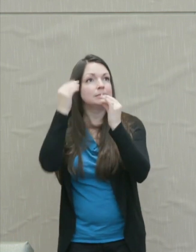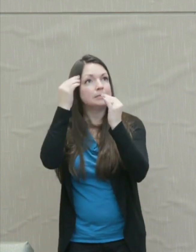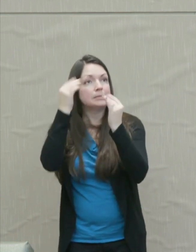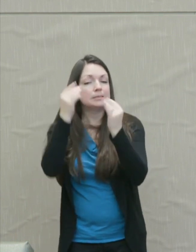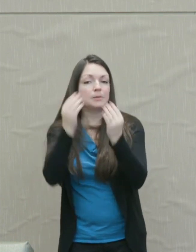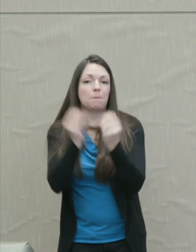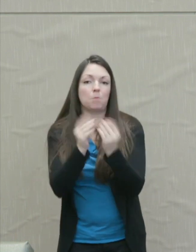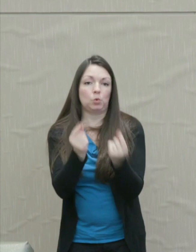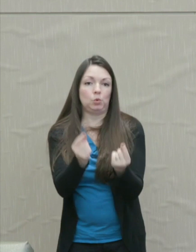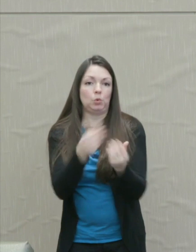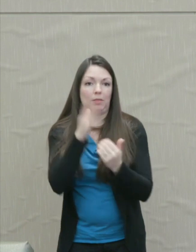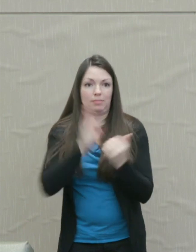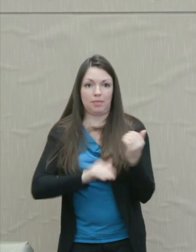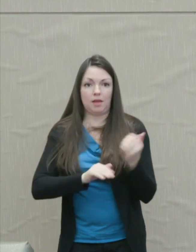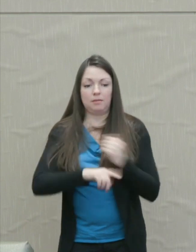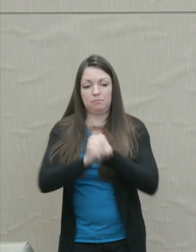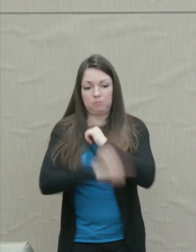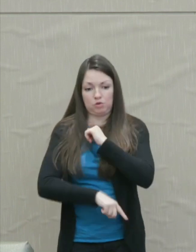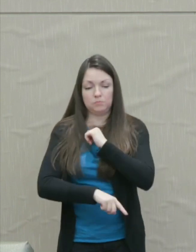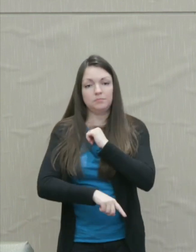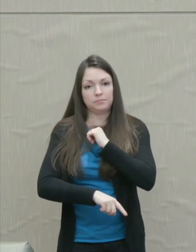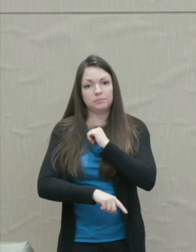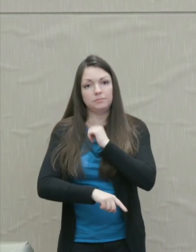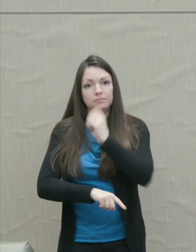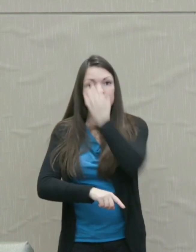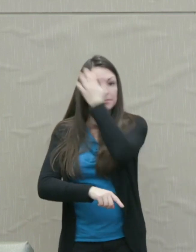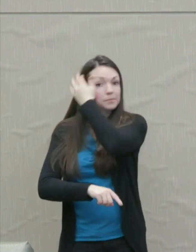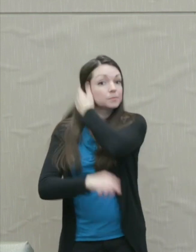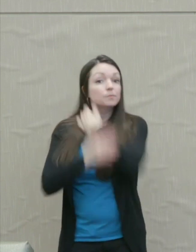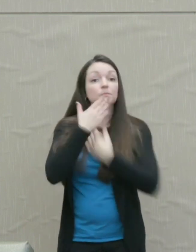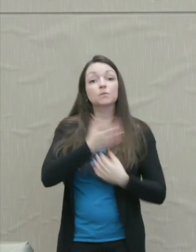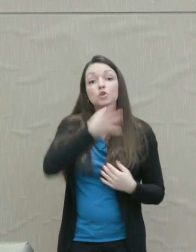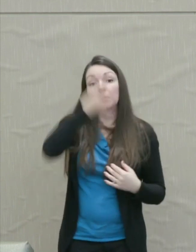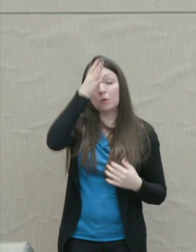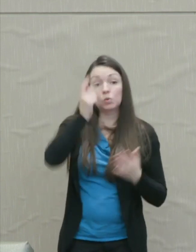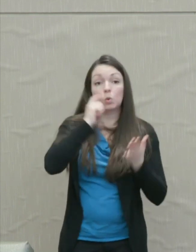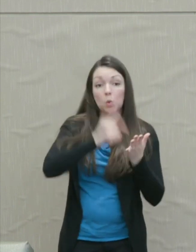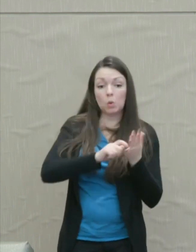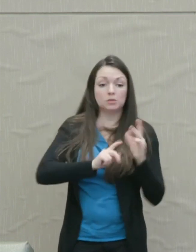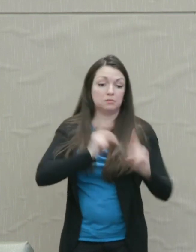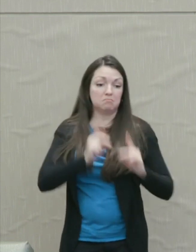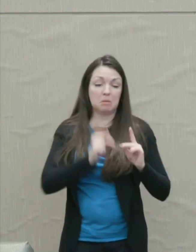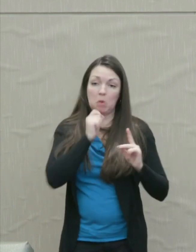Like that good parent we will notice that people don't do wrong nearly as often if they